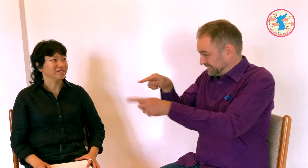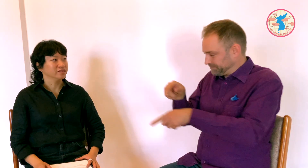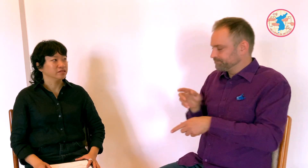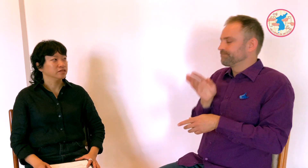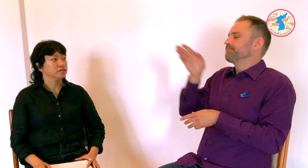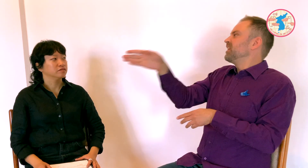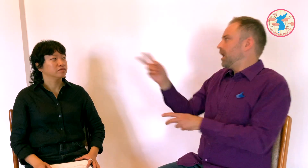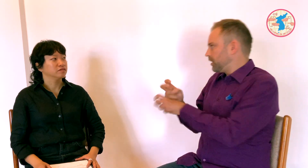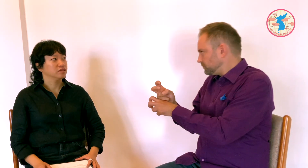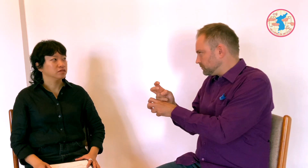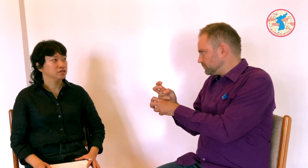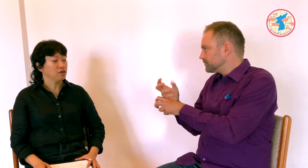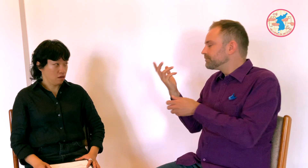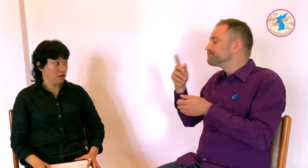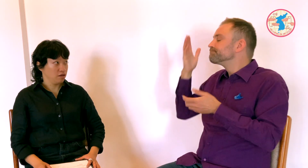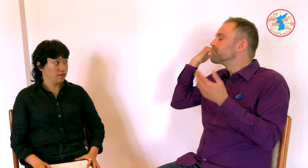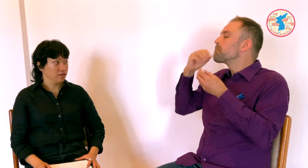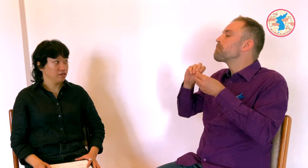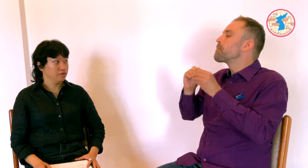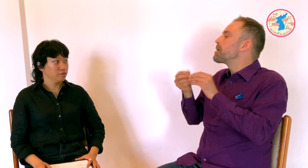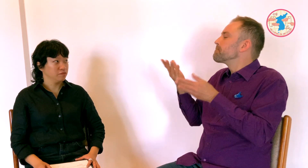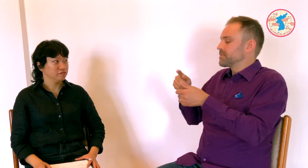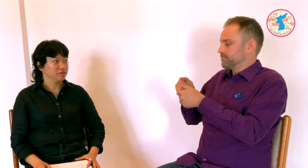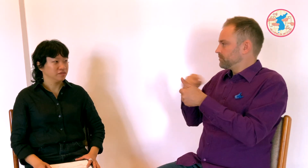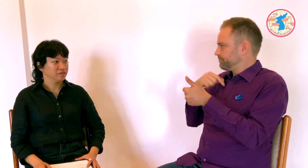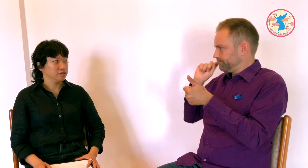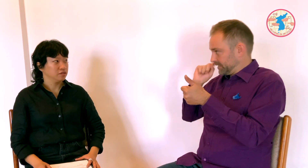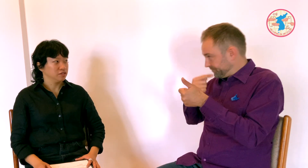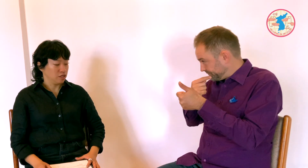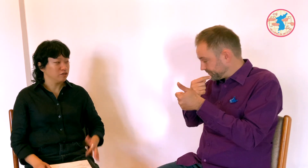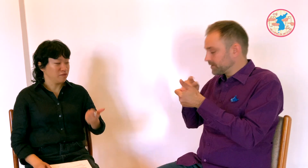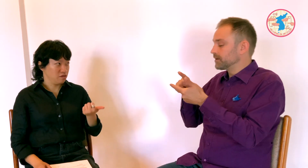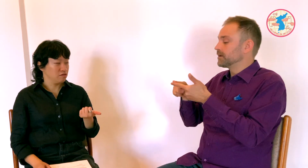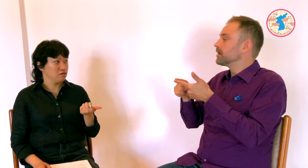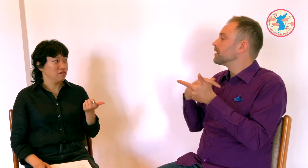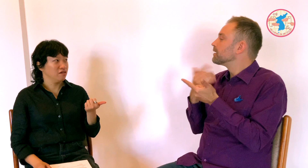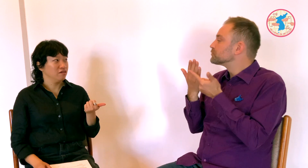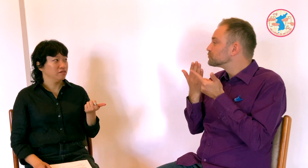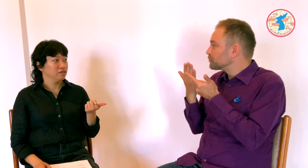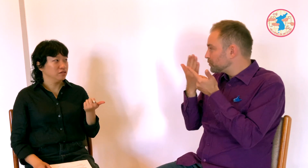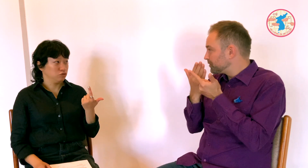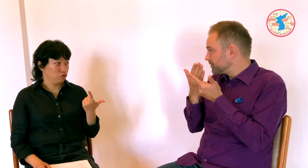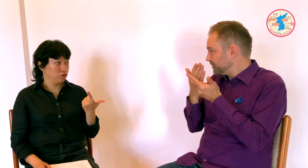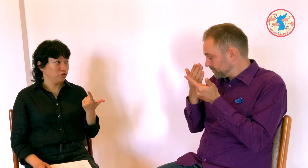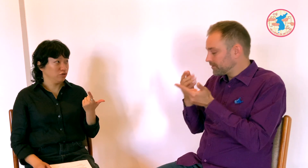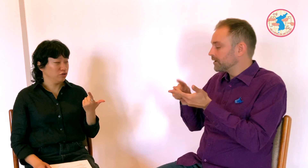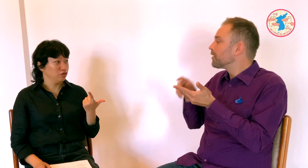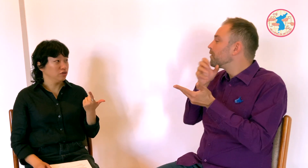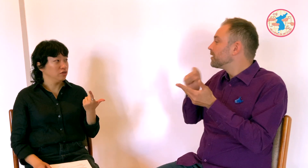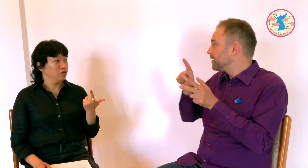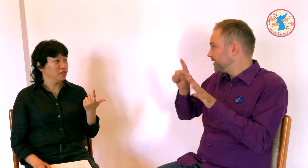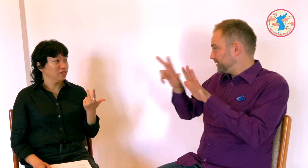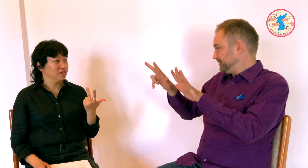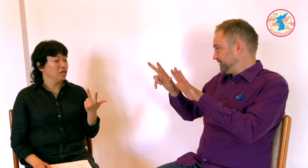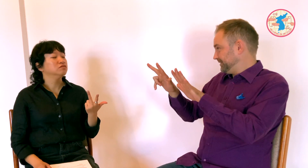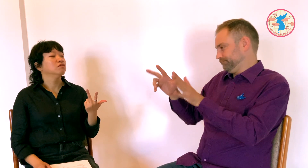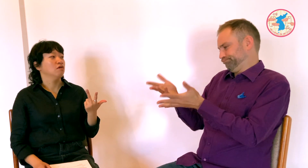But, this process was much harder than expected. Duh, I was a 18 year old Deaf student that time.